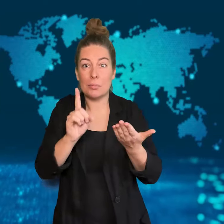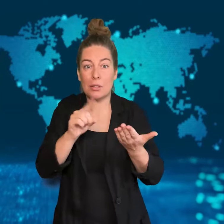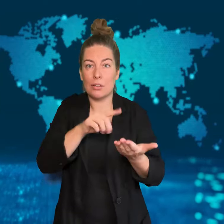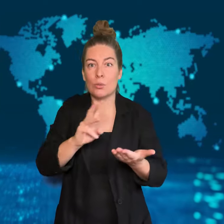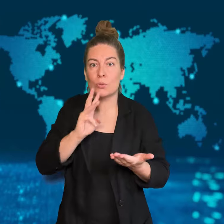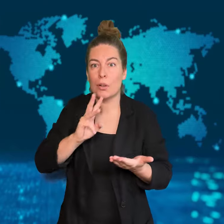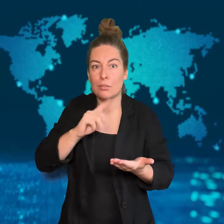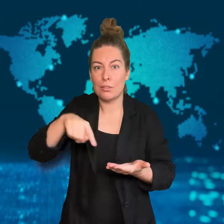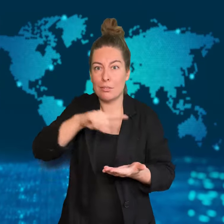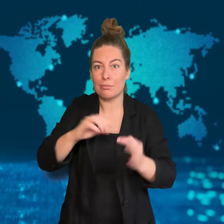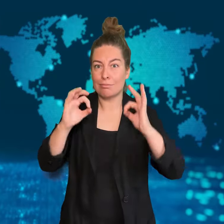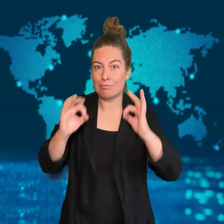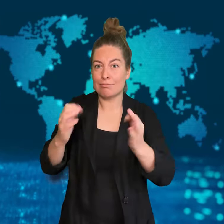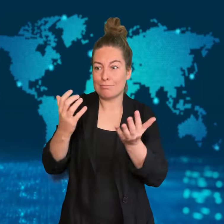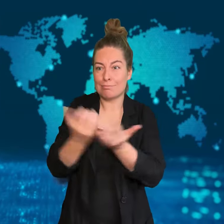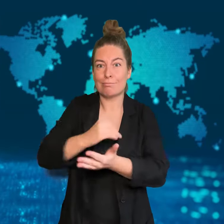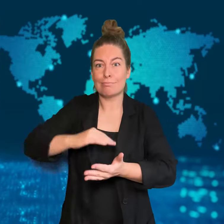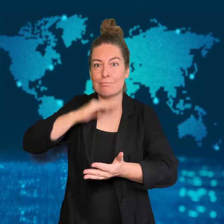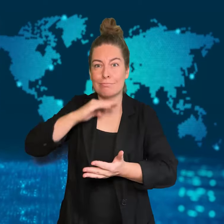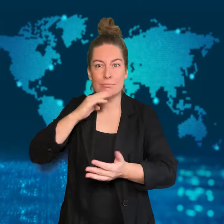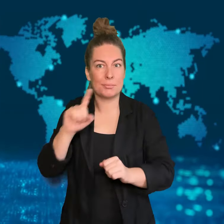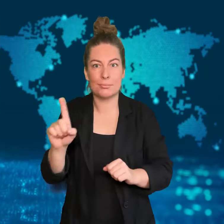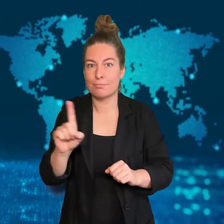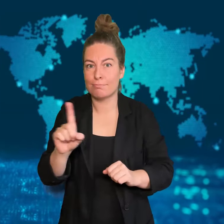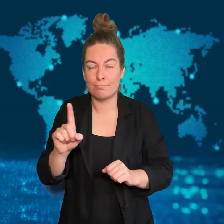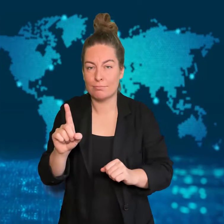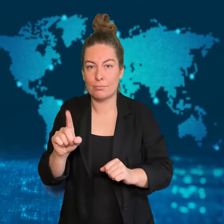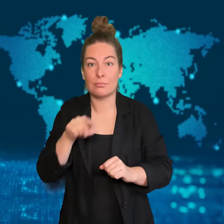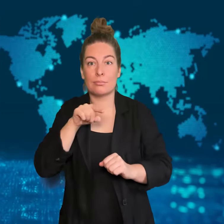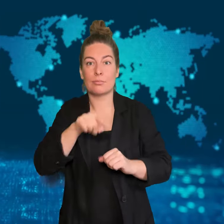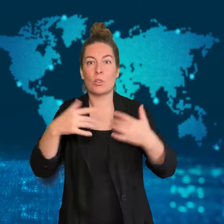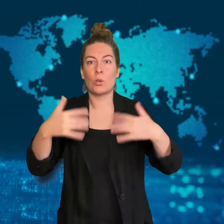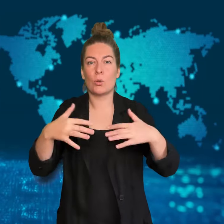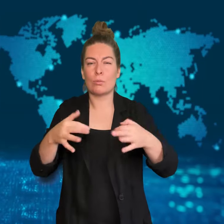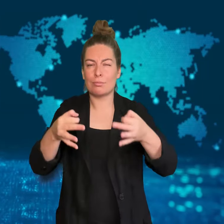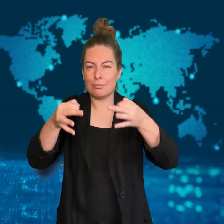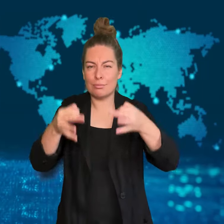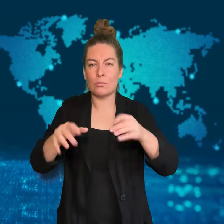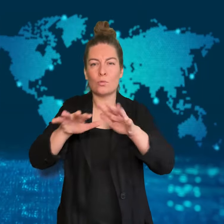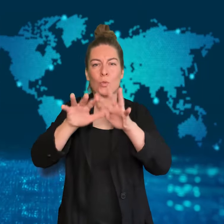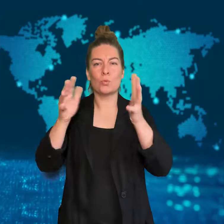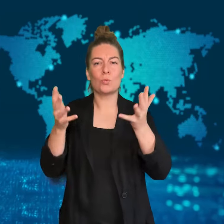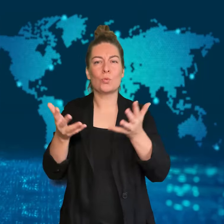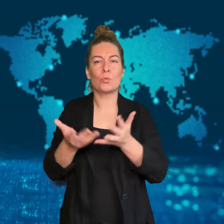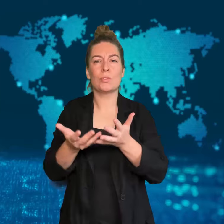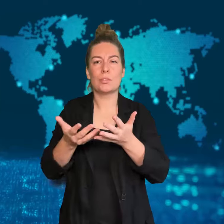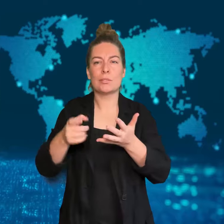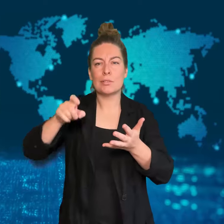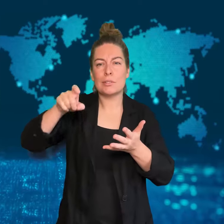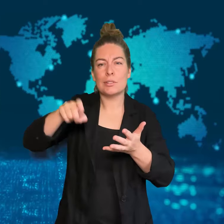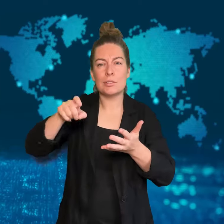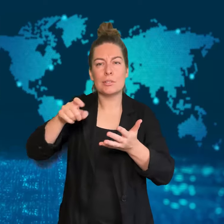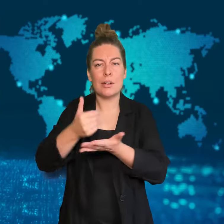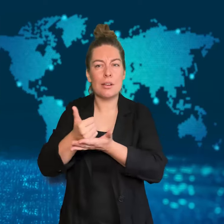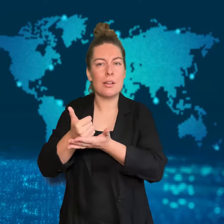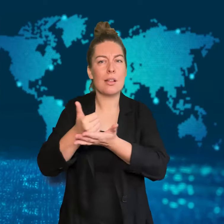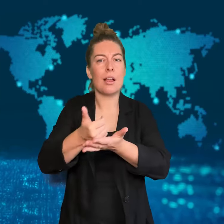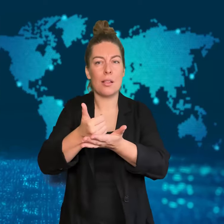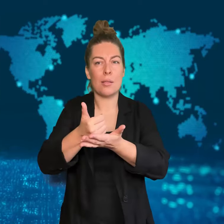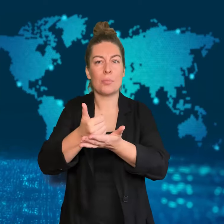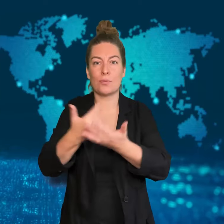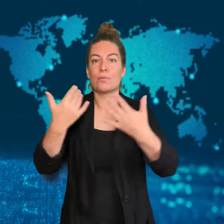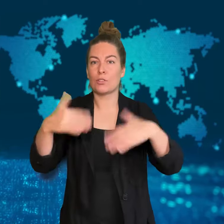but the amount of water being supplied is not enough.